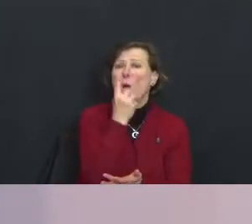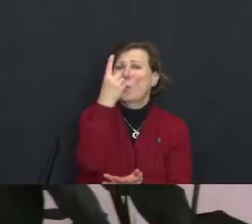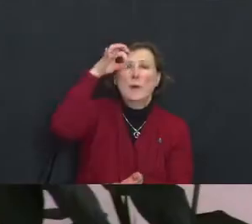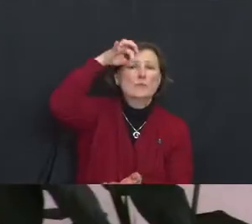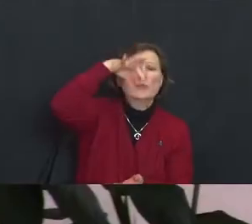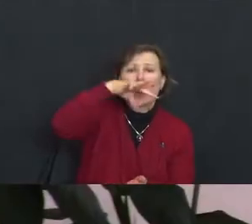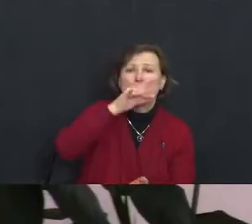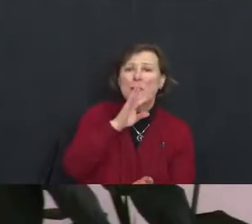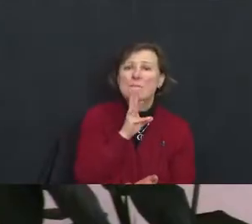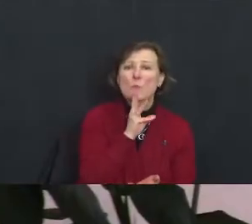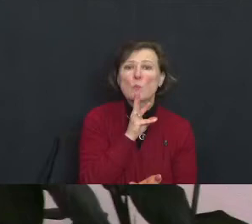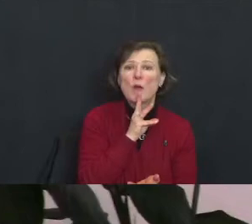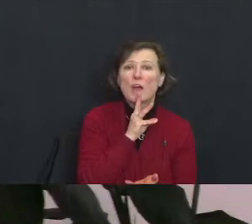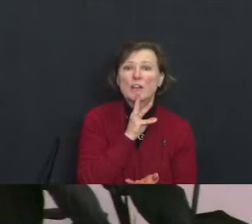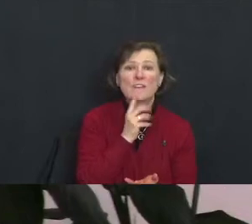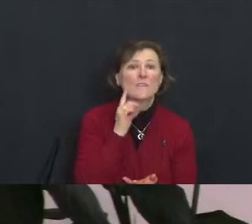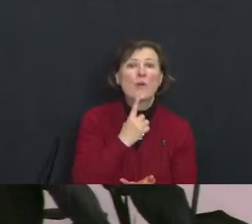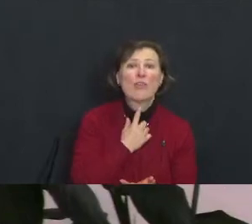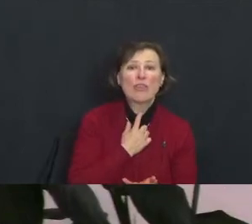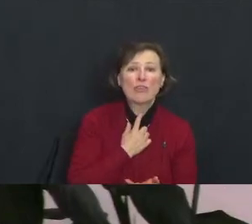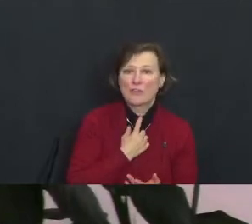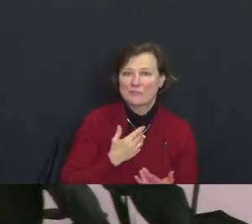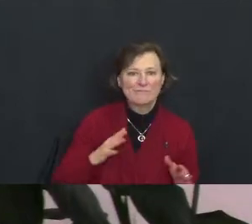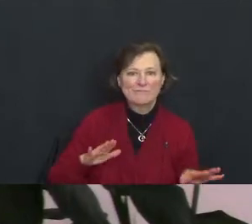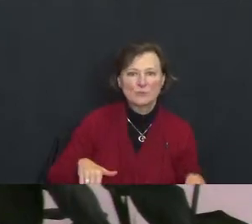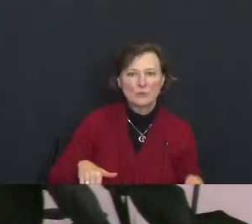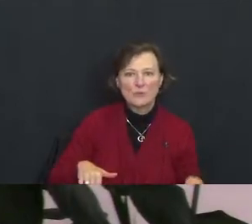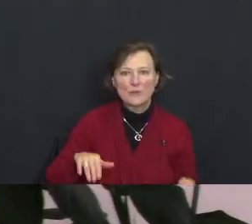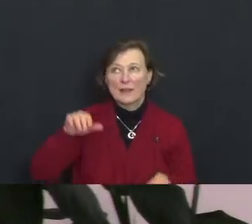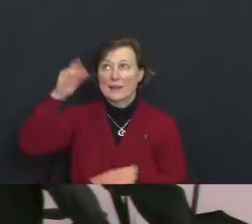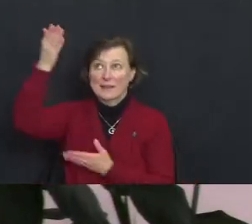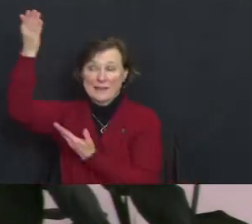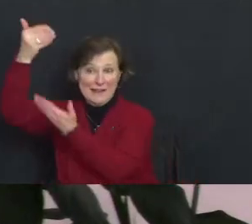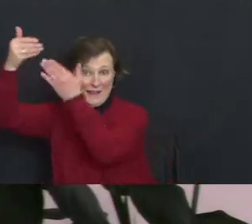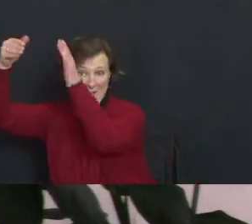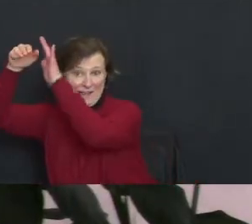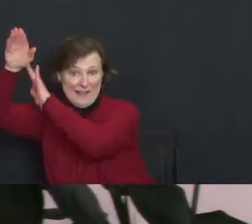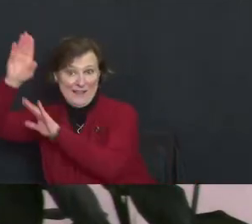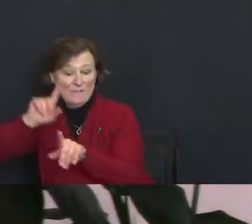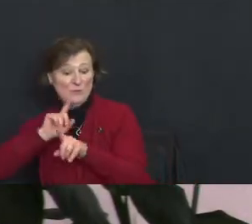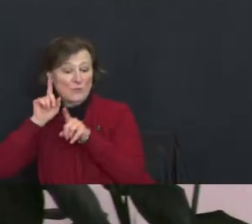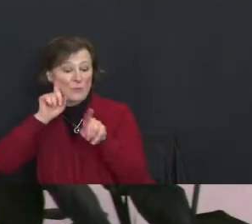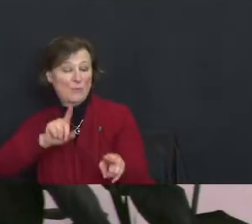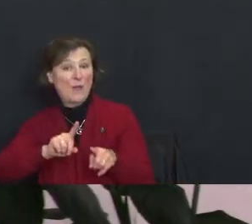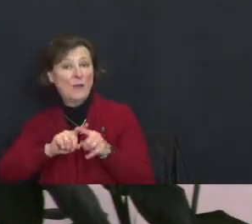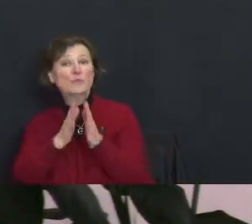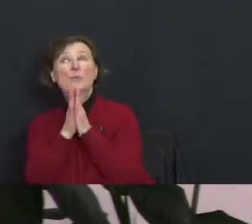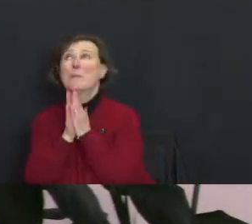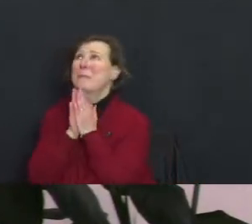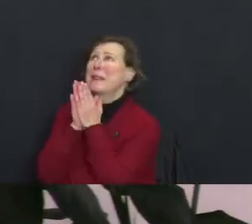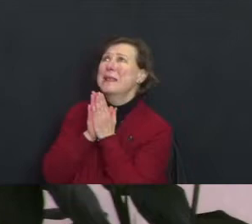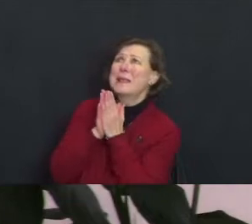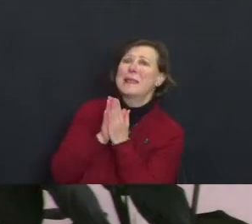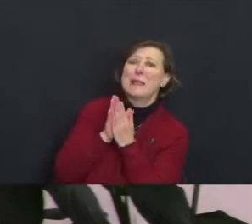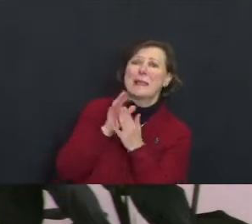But it's too late and Abraham responds to the pleas of the rich man across this vast